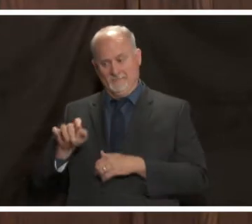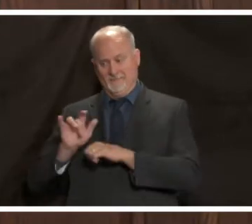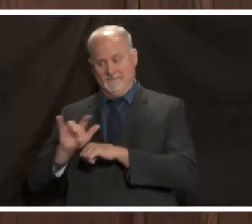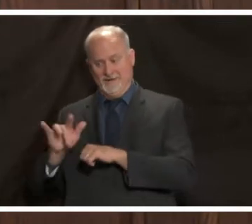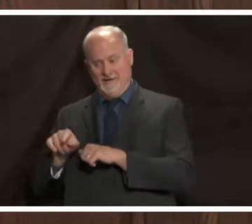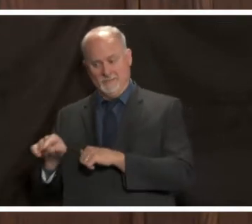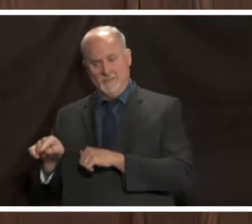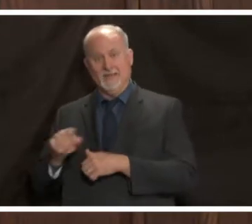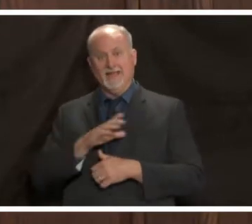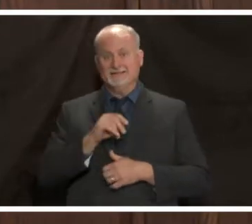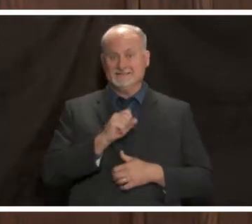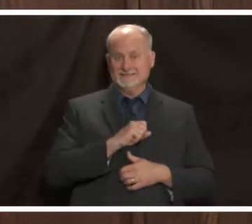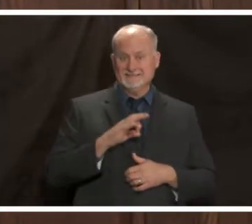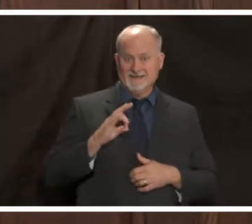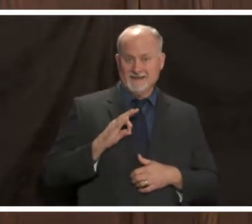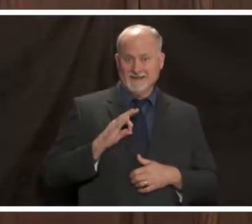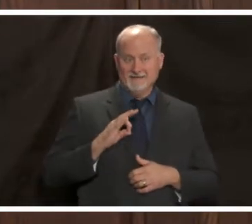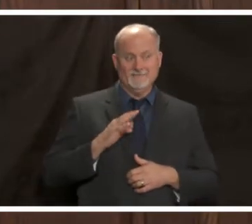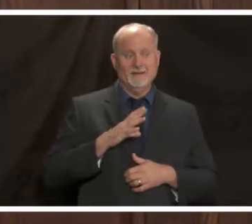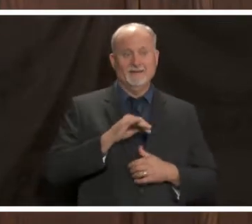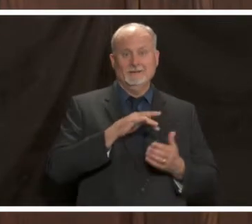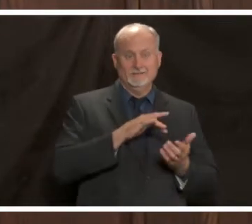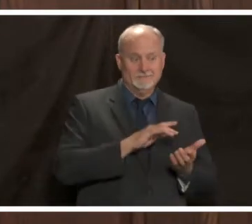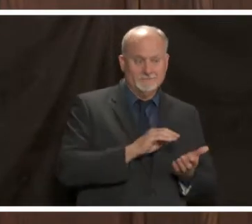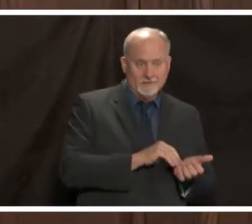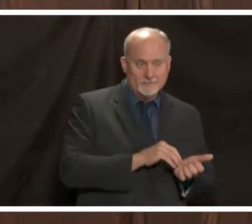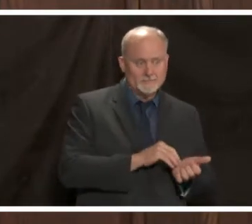staff available and the medical equipment available to take care of these patients